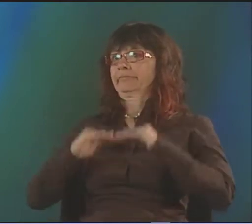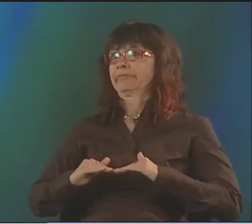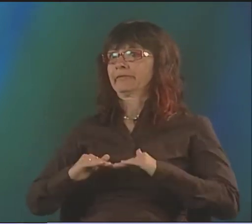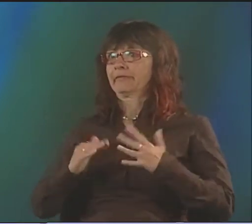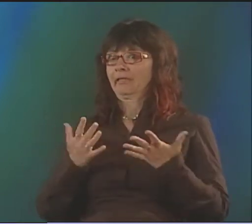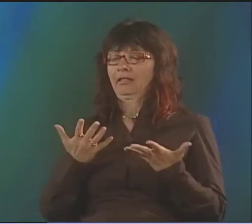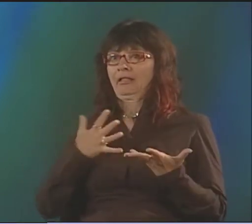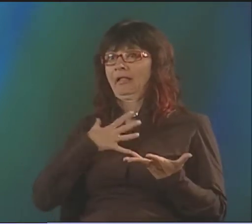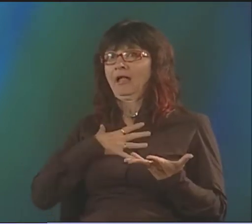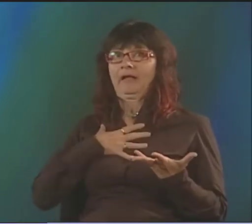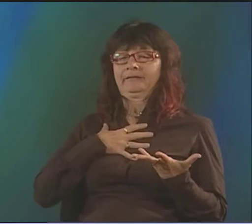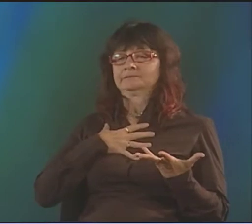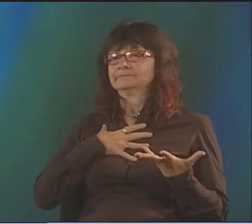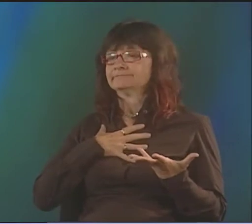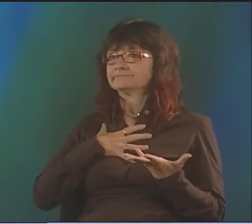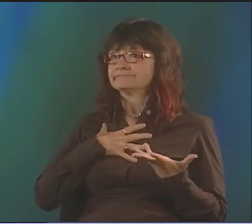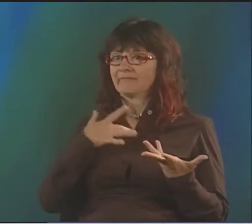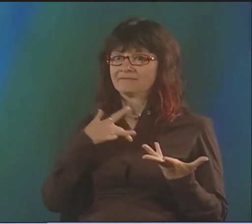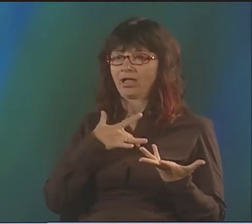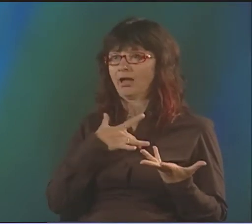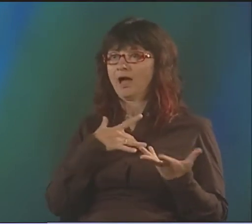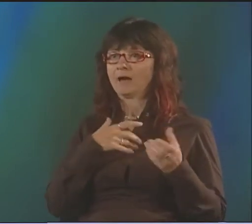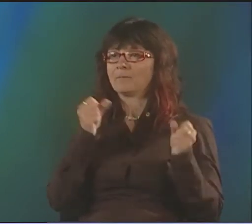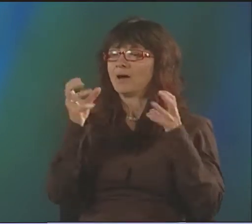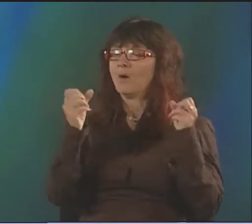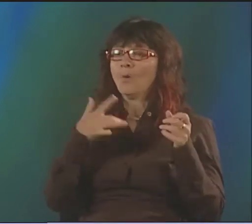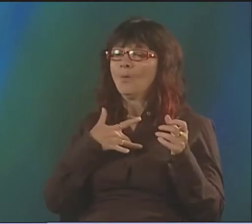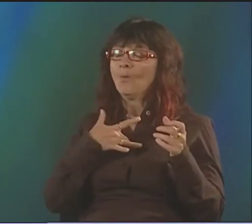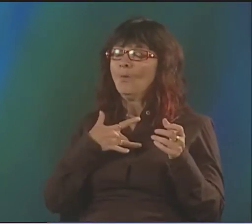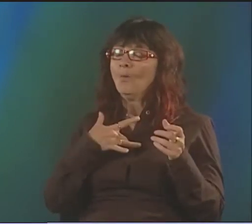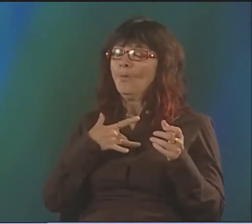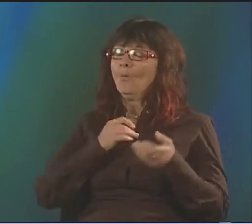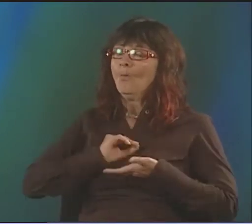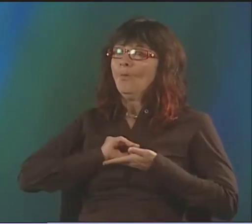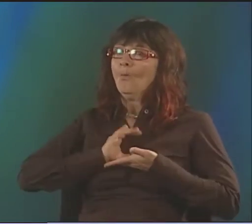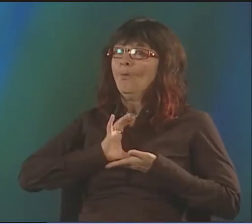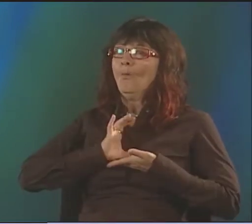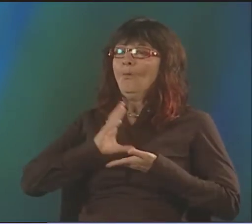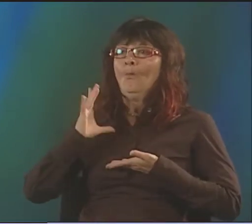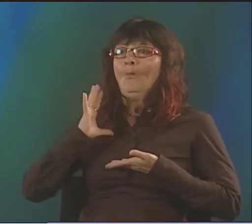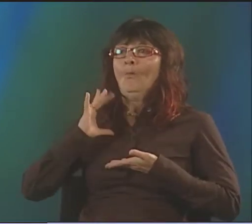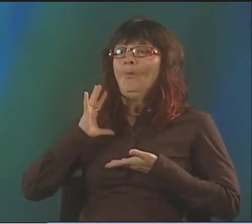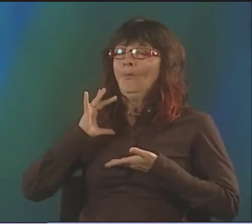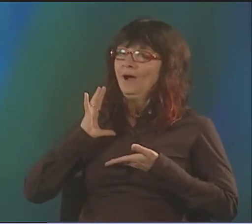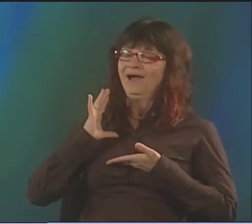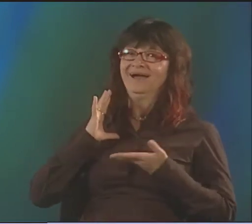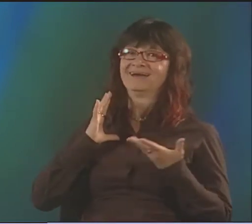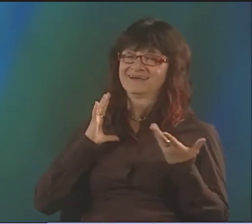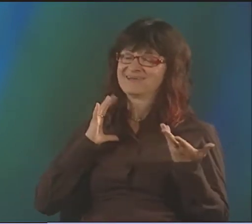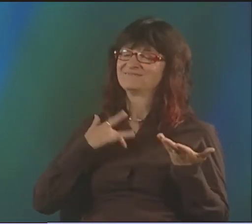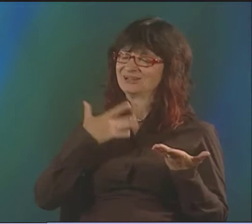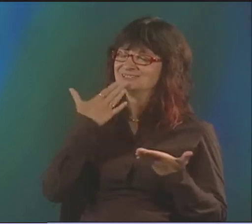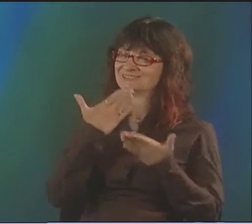MY WRITING IS SO BAD IN ENGLISH. IT'S MUCH INFERIOR. AND IT MAKES ME FEEL INFERIOR. WHEN I TRY TO DO IT, IT DEPLETES ME.